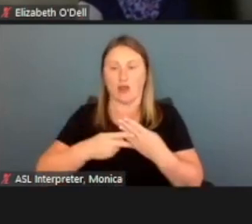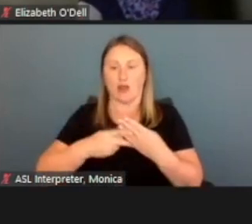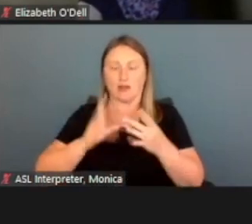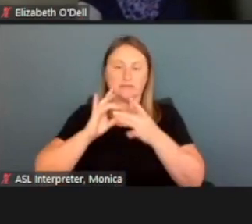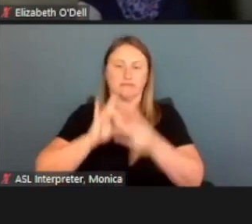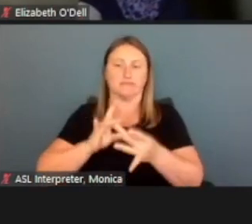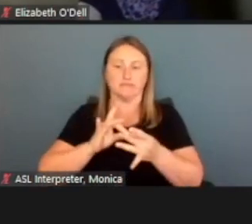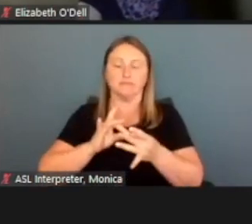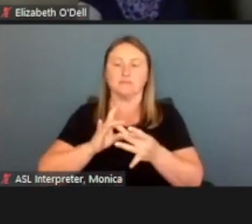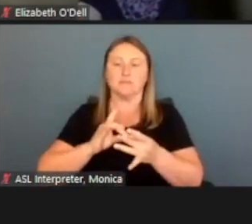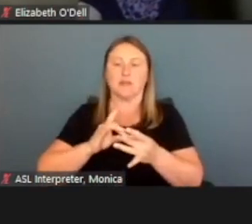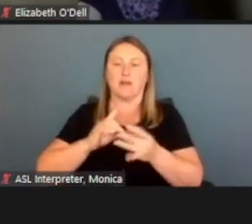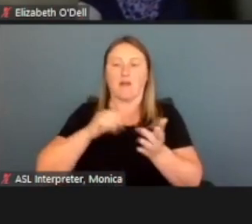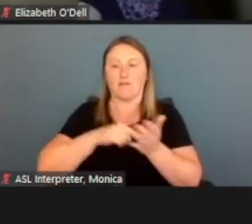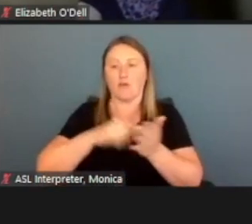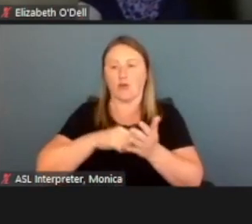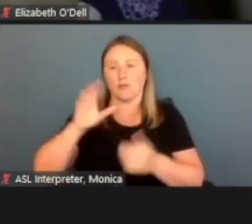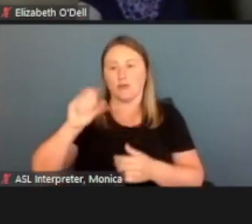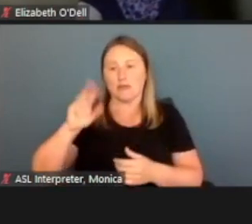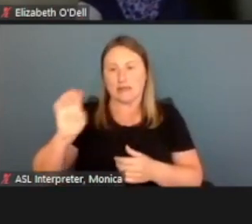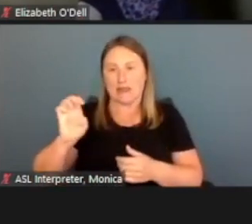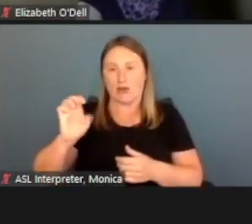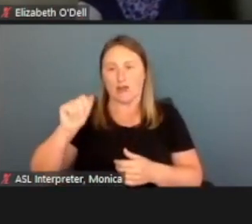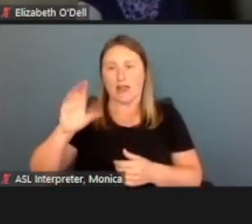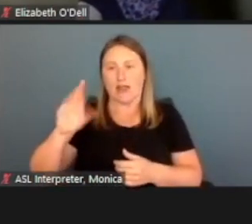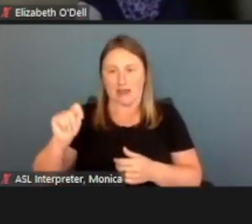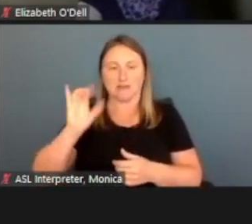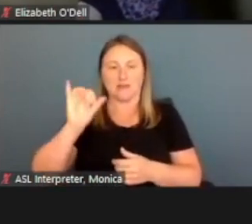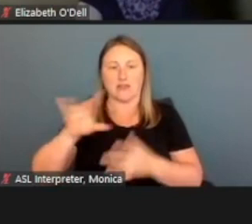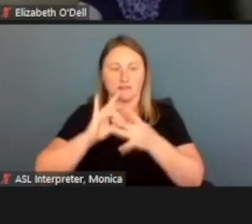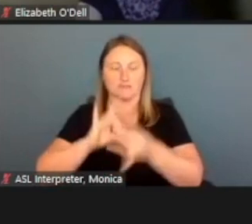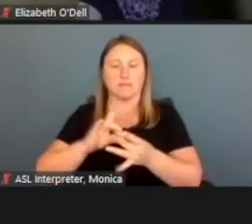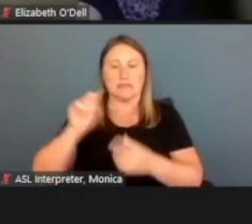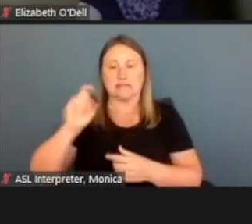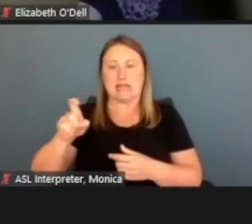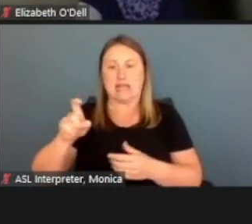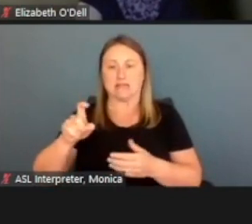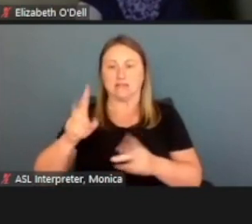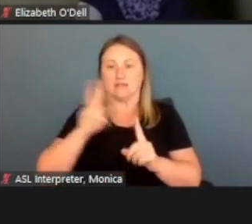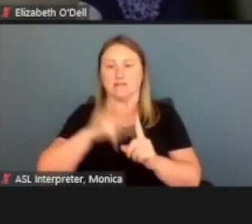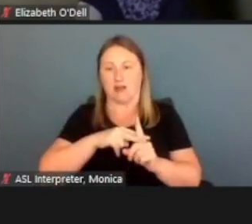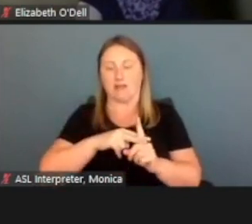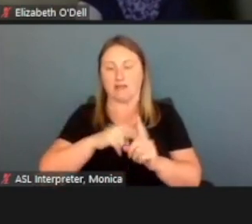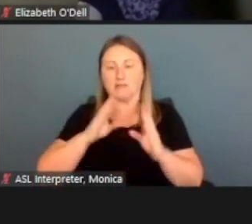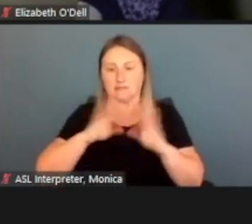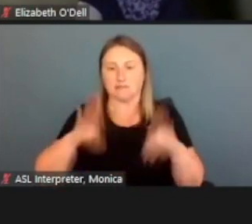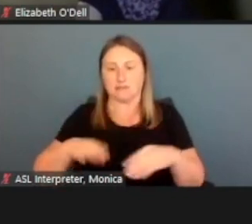It really focuses on a tax filing household. Or if the household does not file taxes,